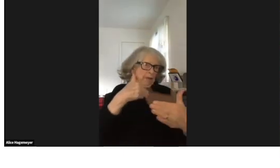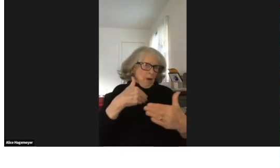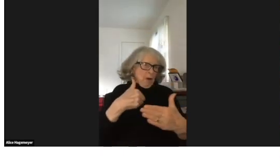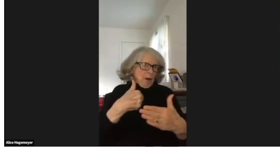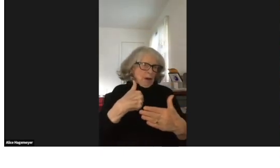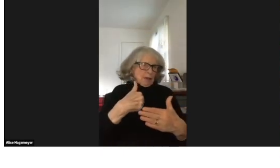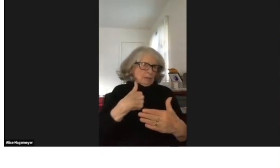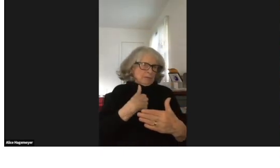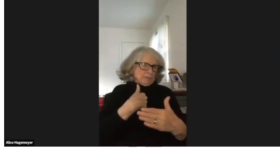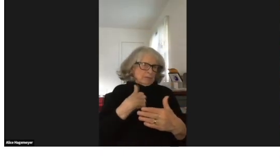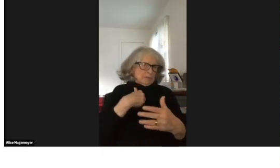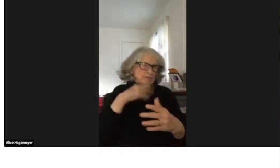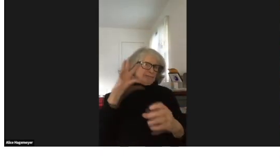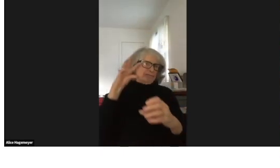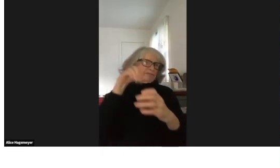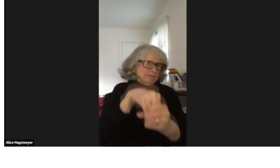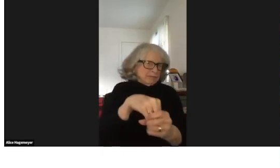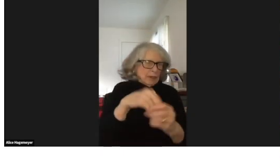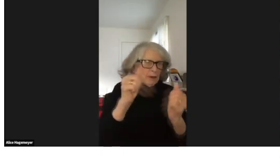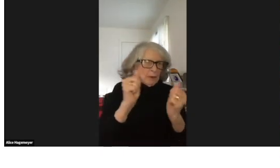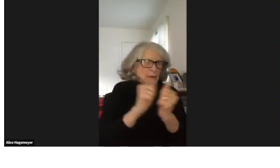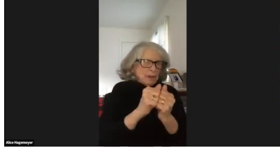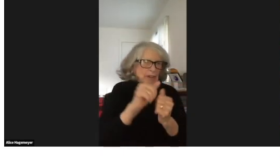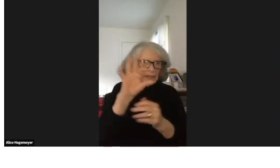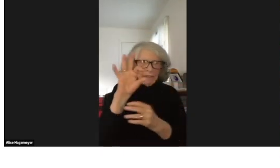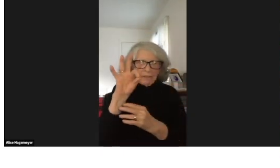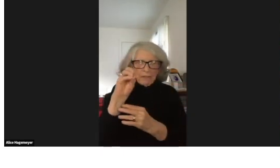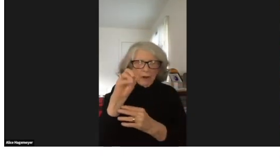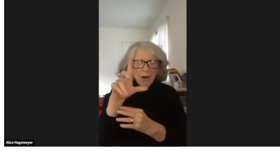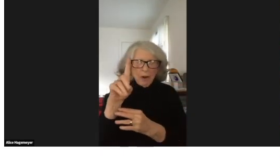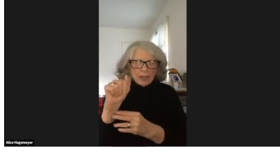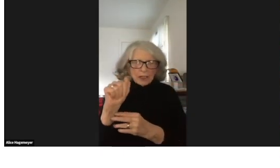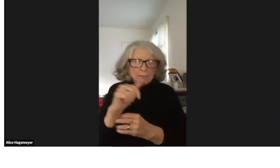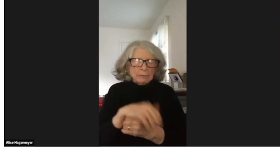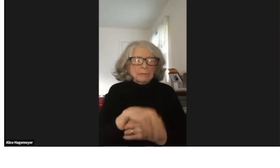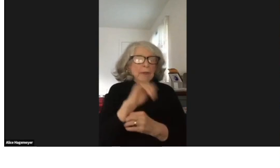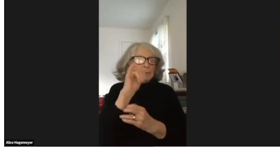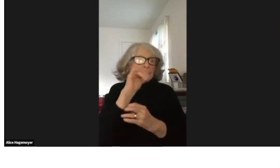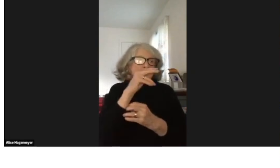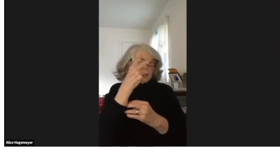That is before I got involved with FOLDA.